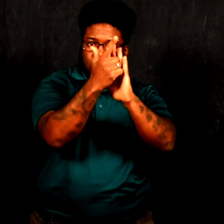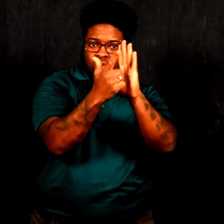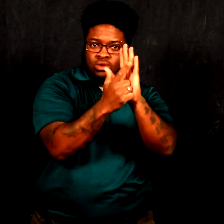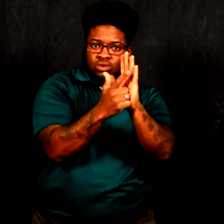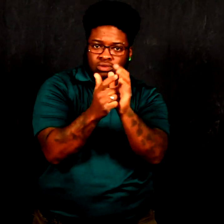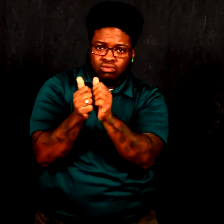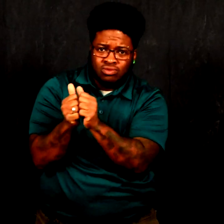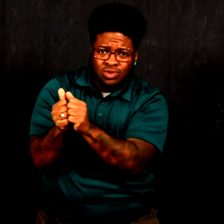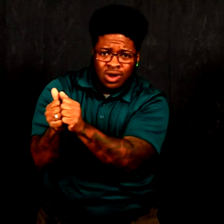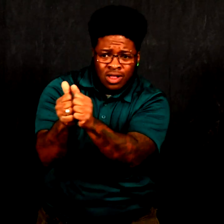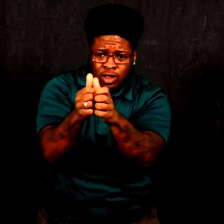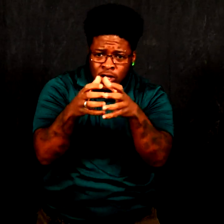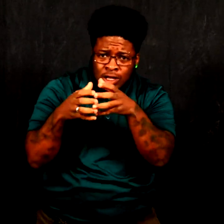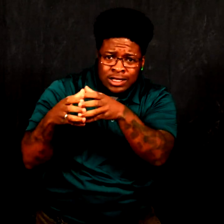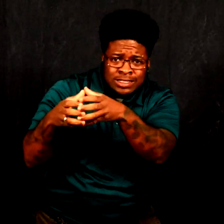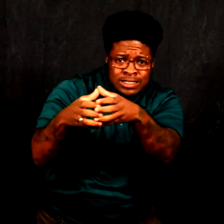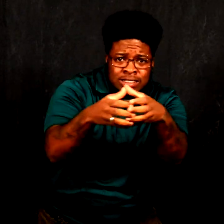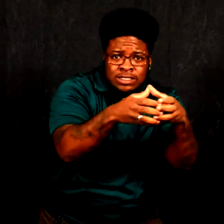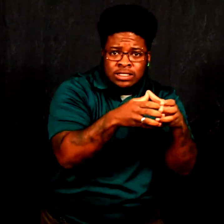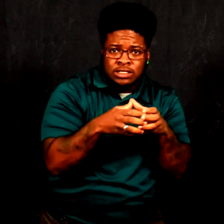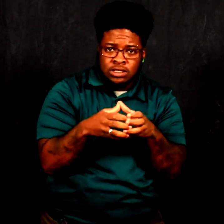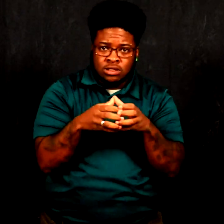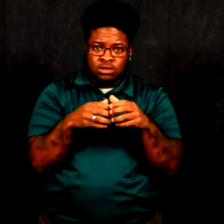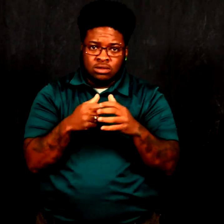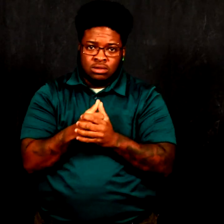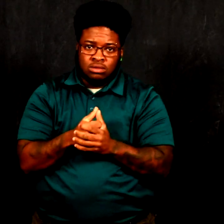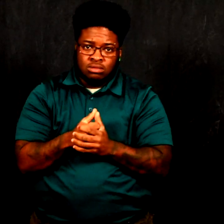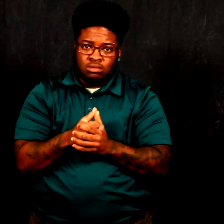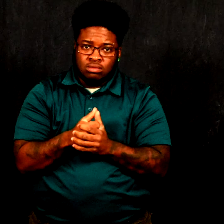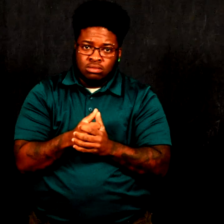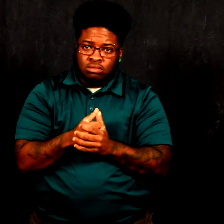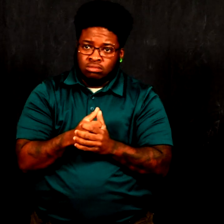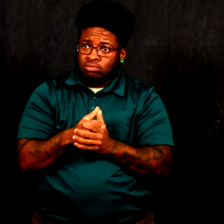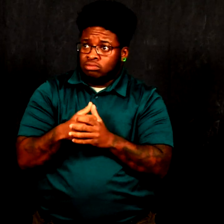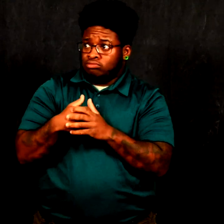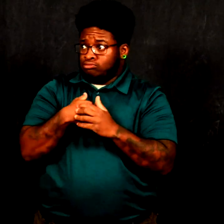legislation together that we hope will overcome barriers